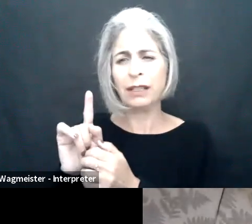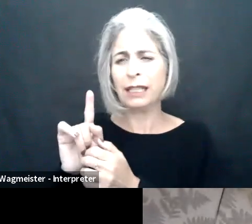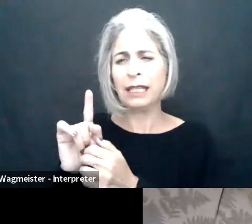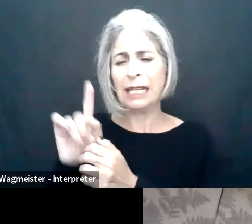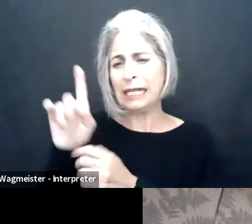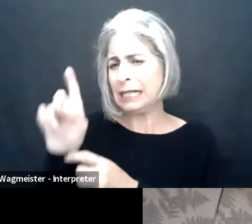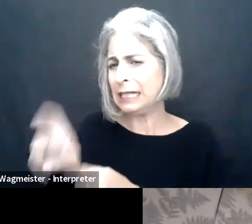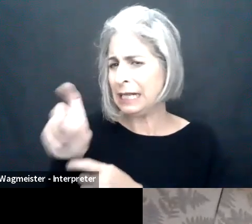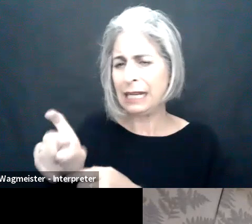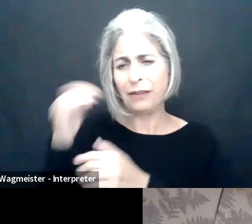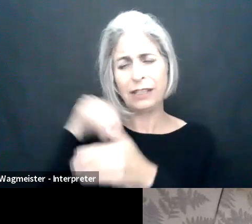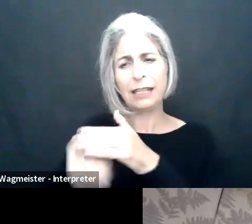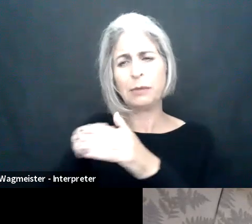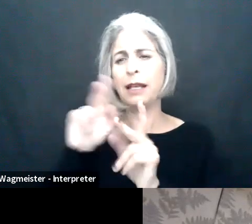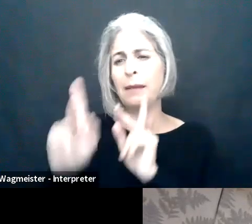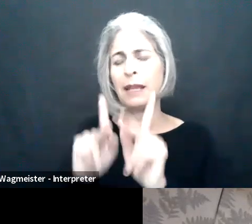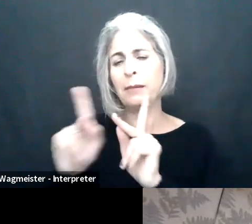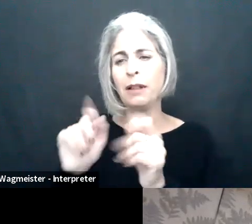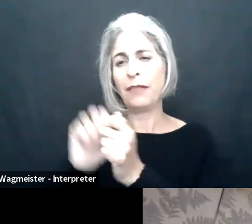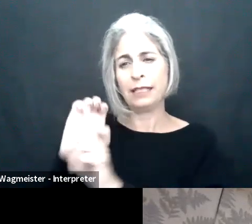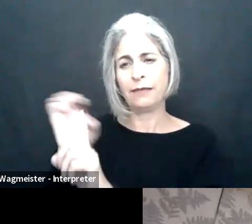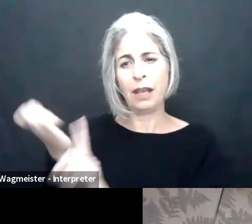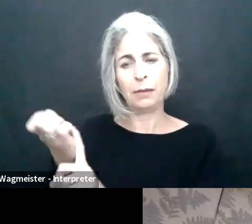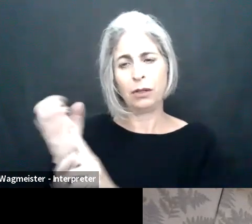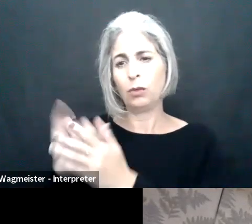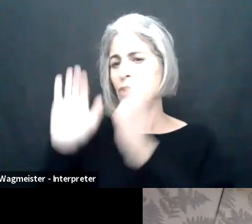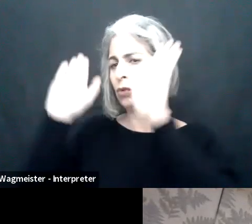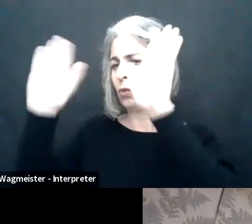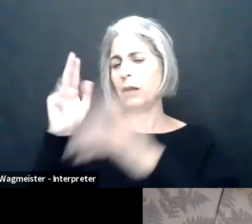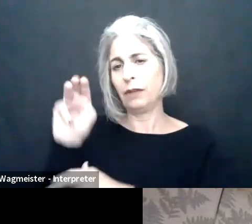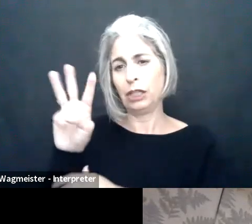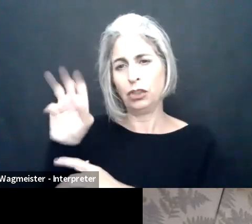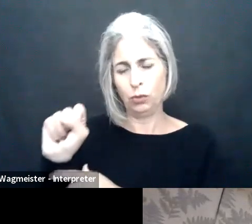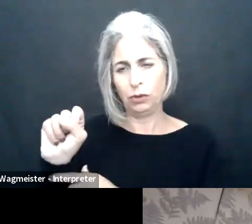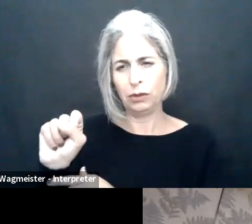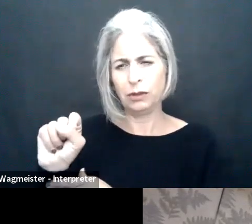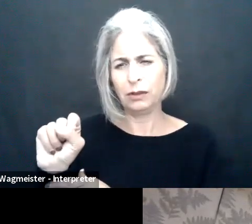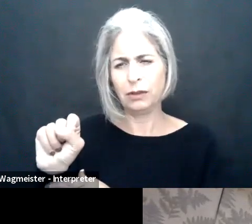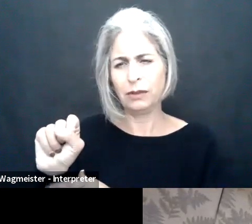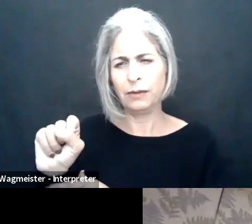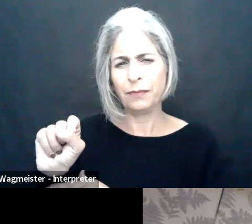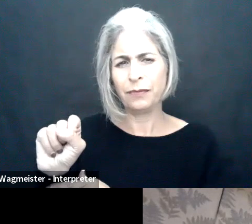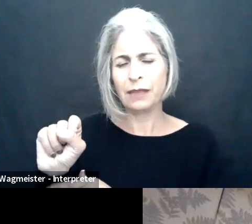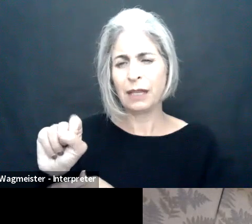in time in the evolution of digital accessibility, certainly boosted by the need for accessibility for virtual work environments.